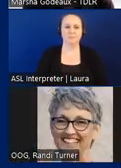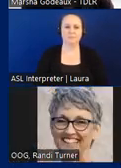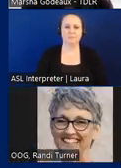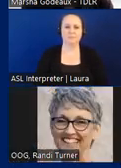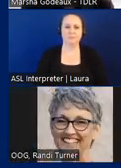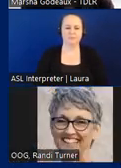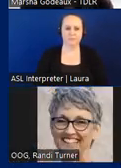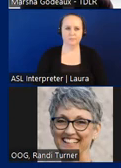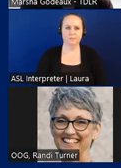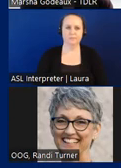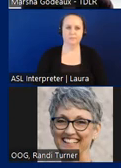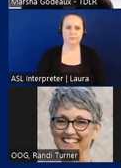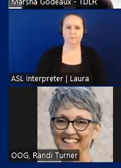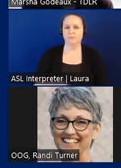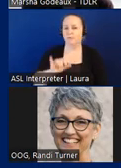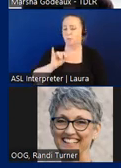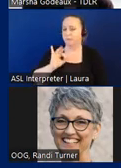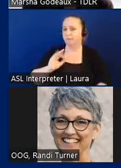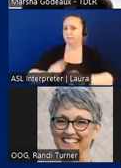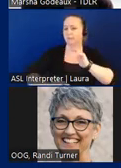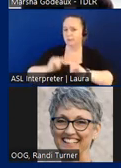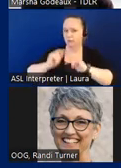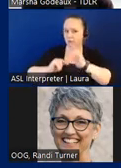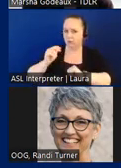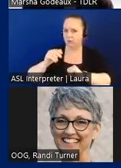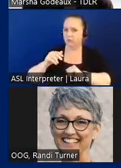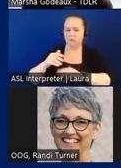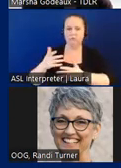so should there be construction to a subject facility and some items were constructed